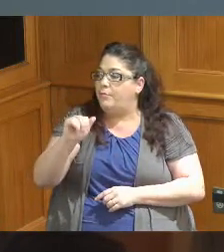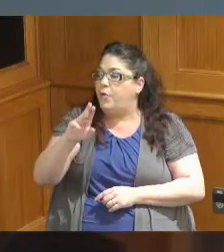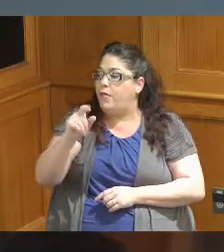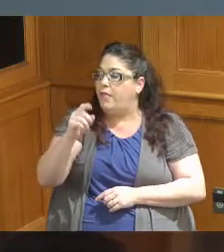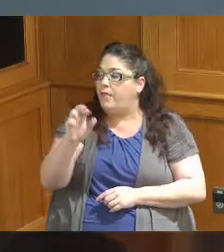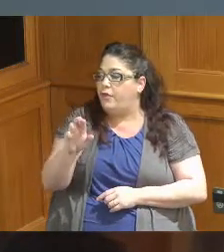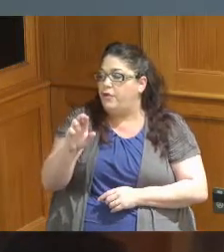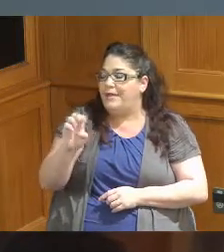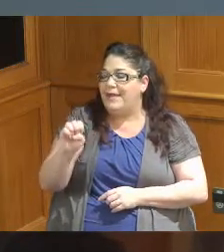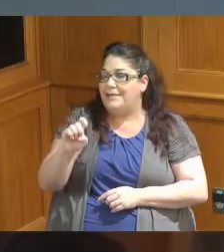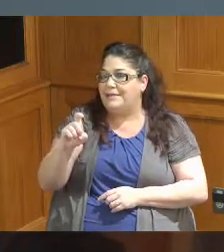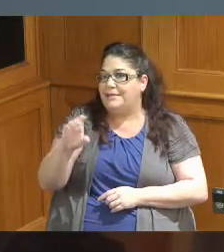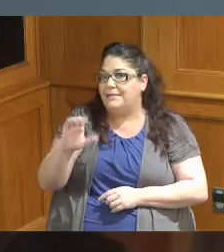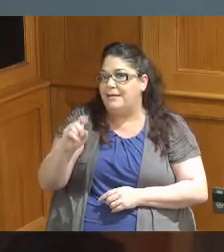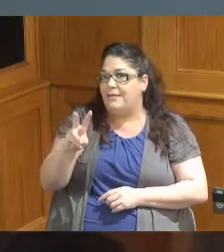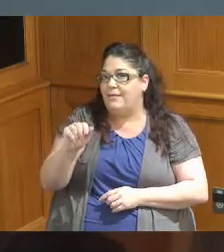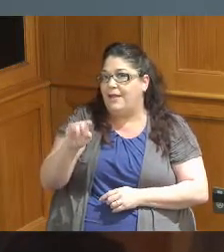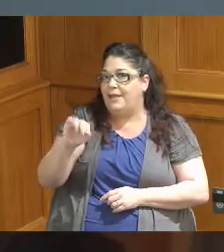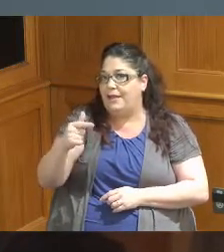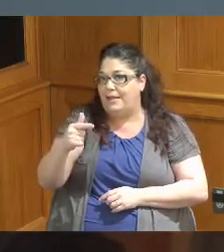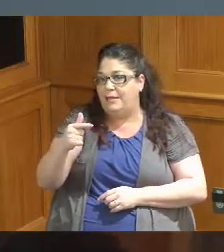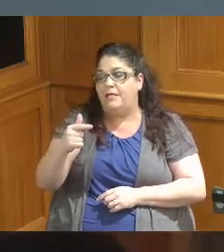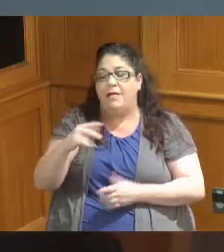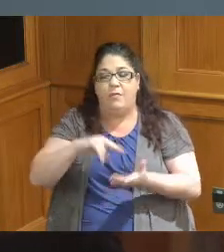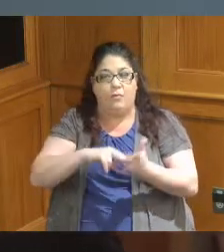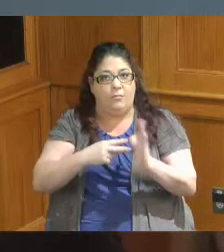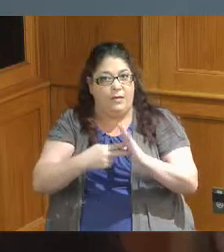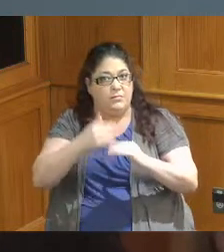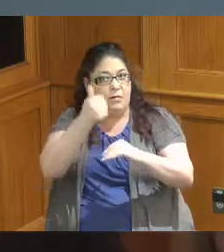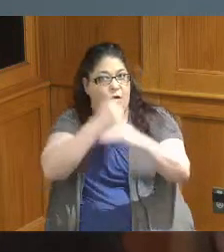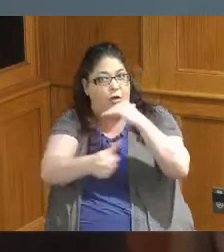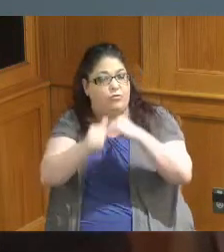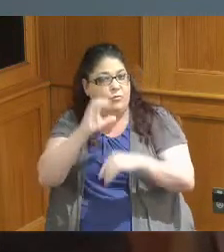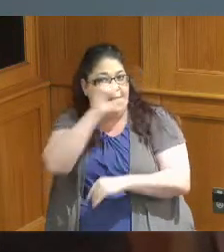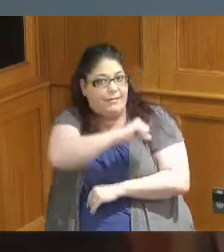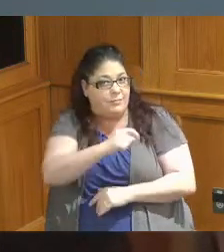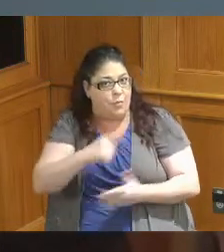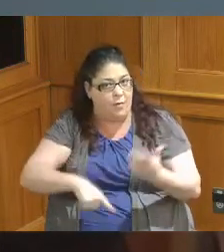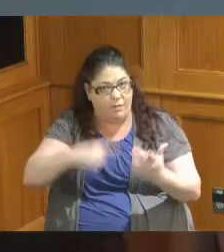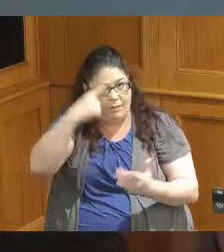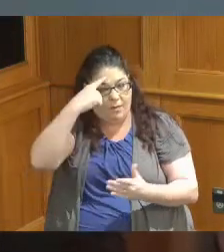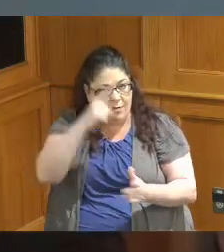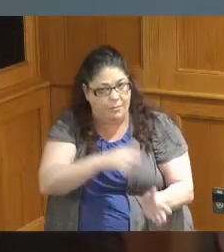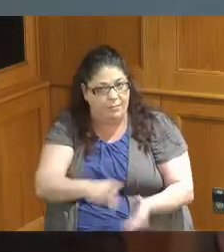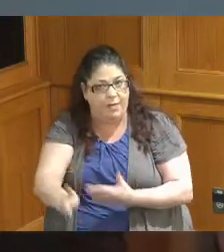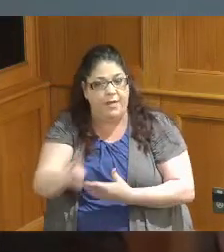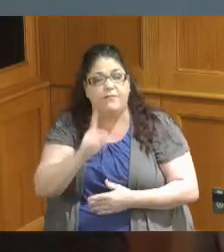so the good news is we were under our estimate the funding for this will be permissive Auto funds